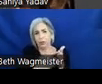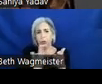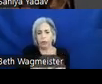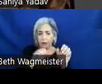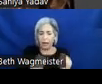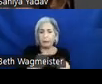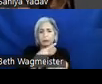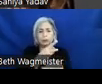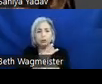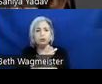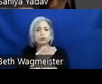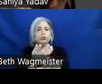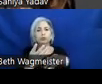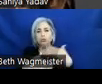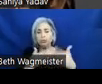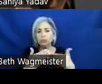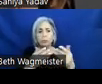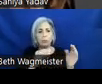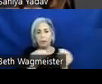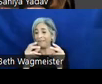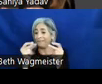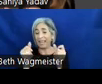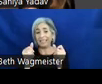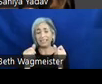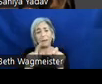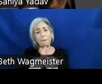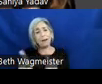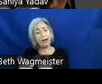at scale and then move fast, do things quickly and also thinking through the different elements.